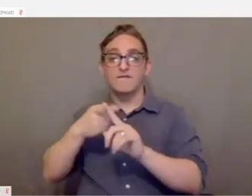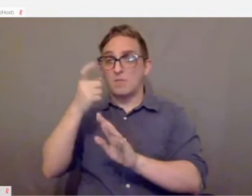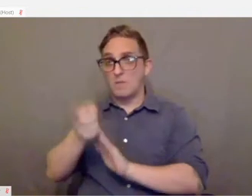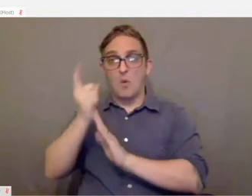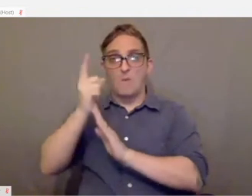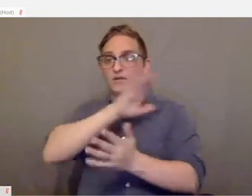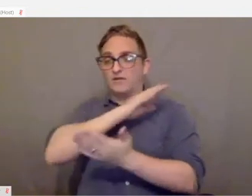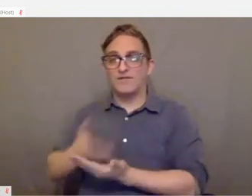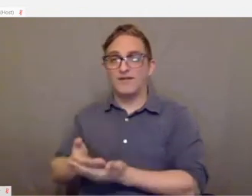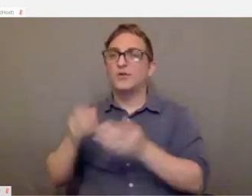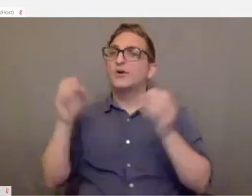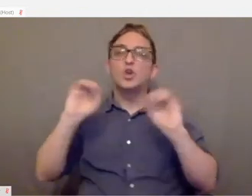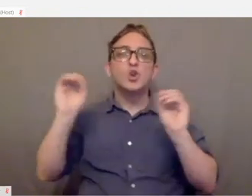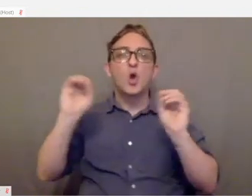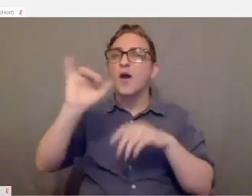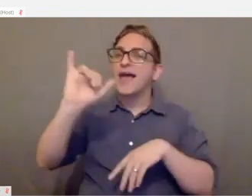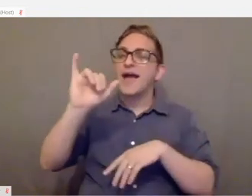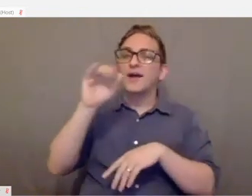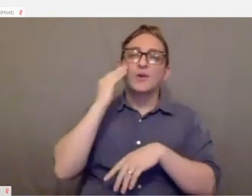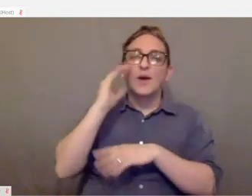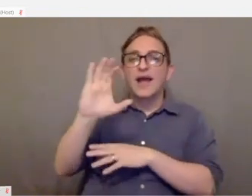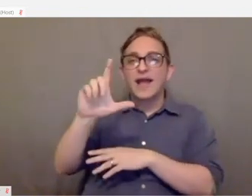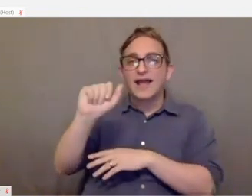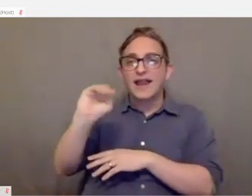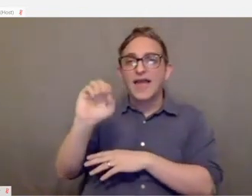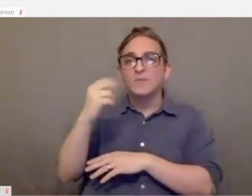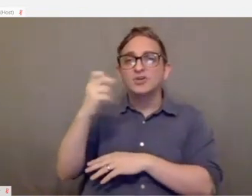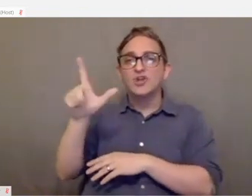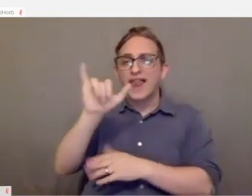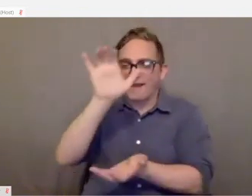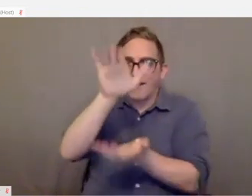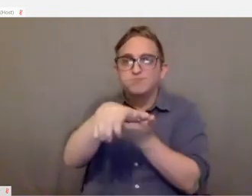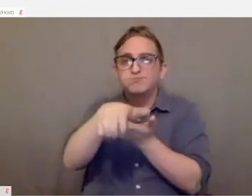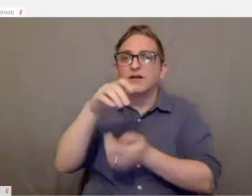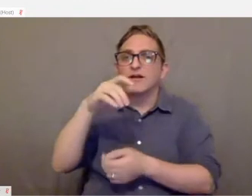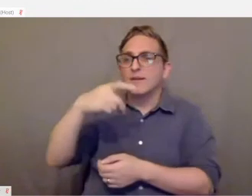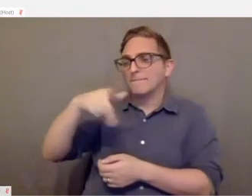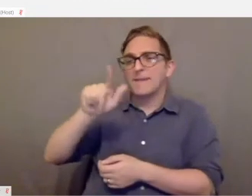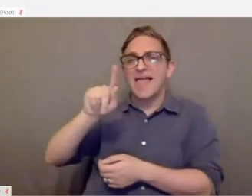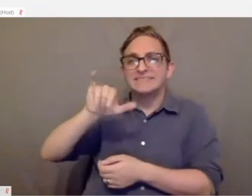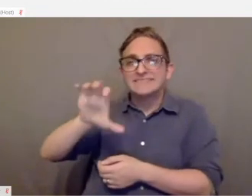There's no clam shell packaging, there's no hard‑to‑cut packing tape.